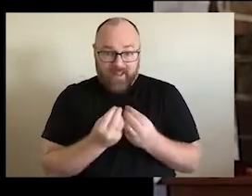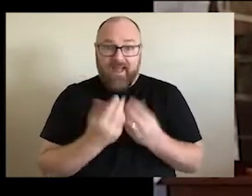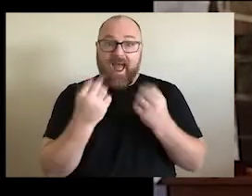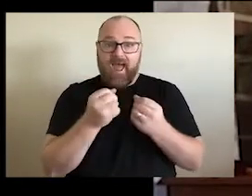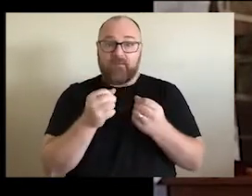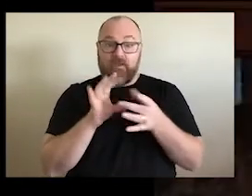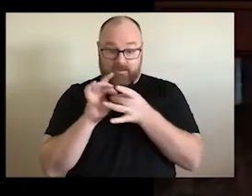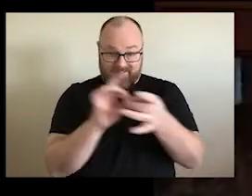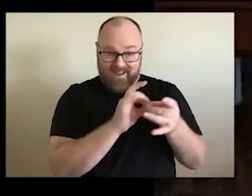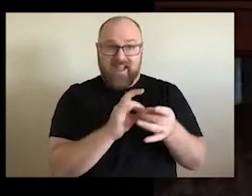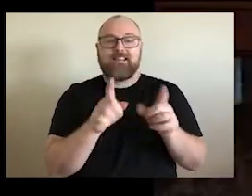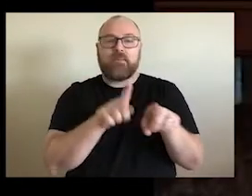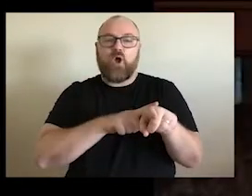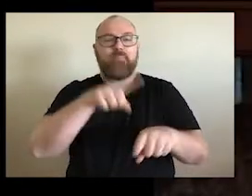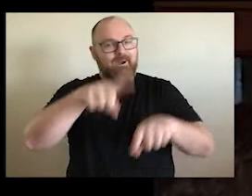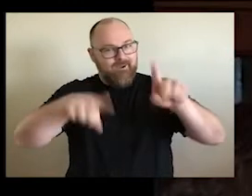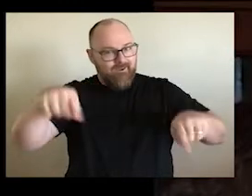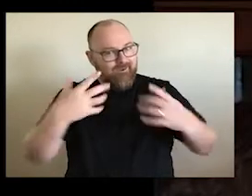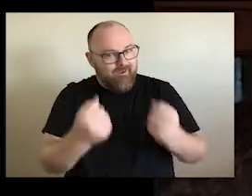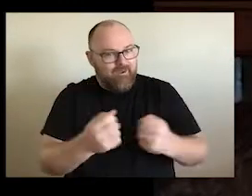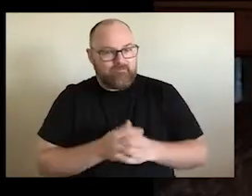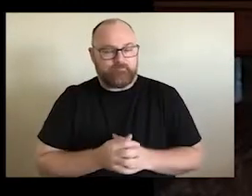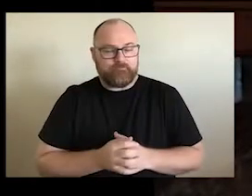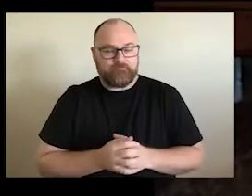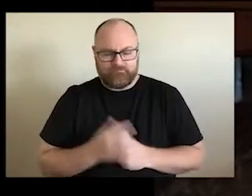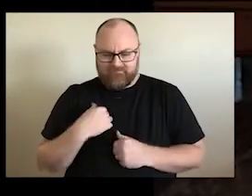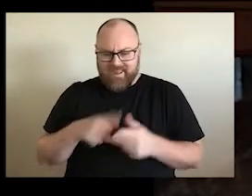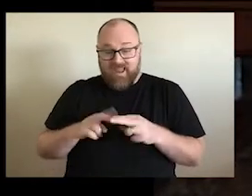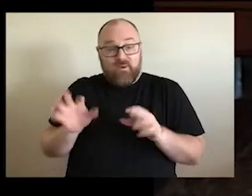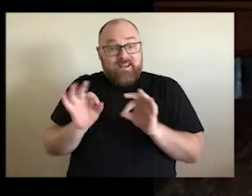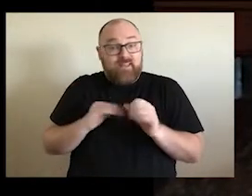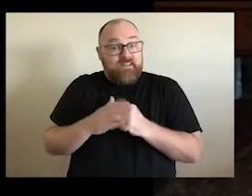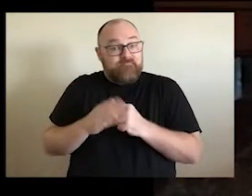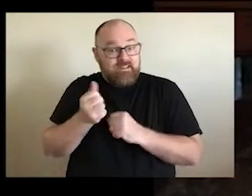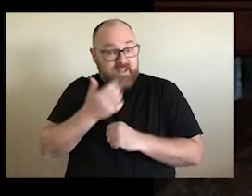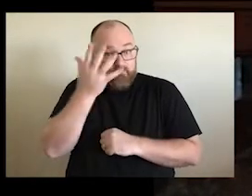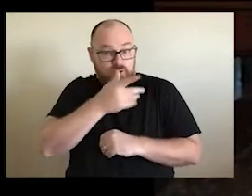diversity. I believe that without addressing the Indigenous issue, there is not going to be any peace in this